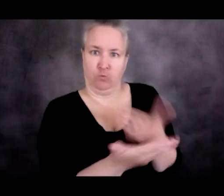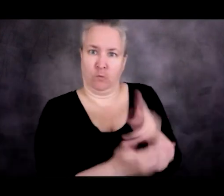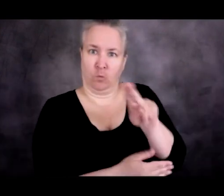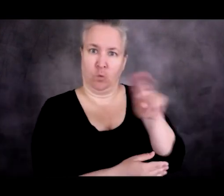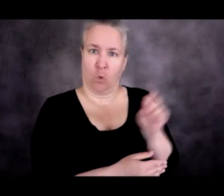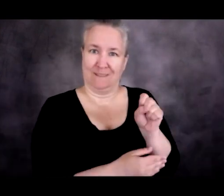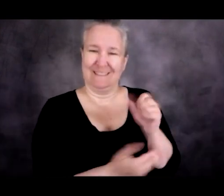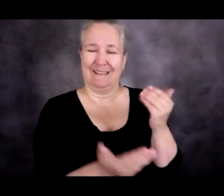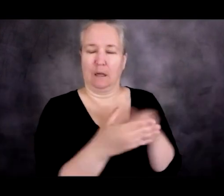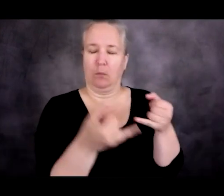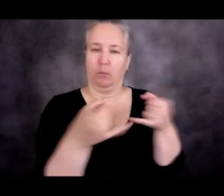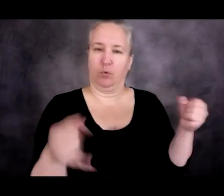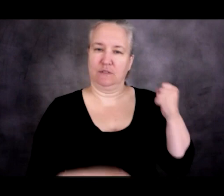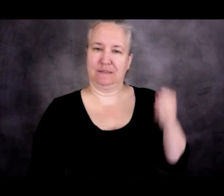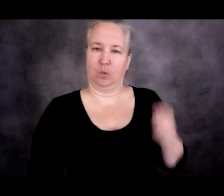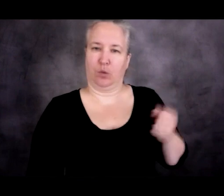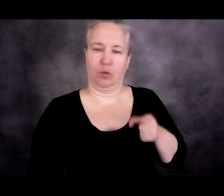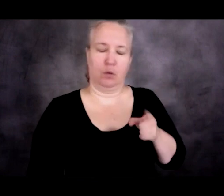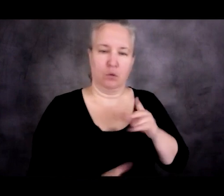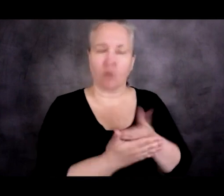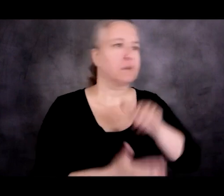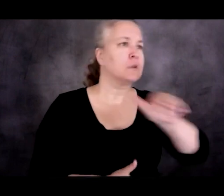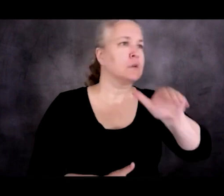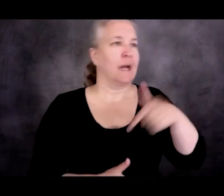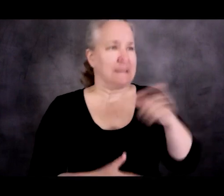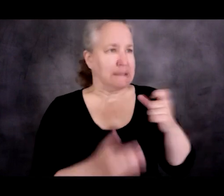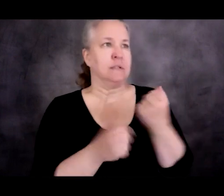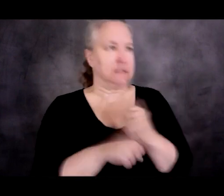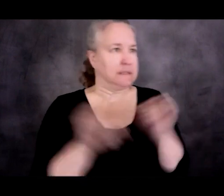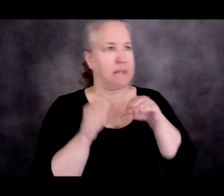to the border crossings and asking for asylum.